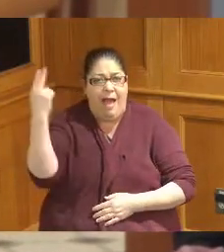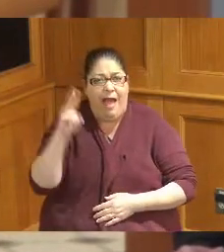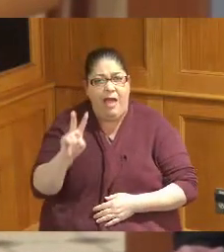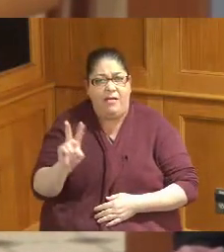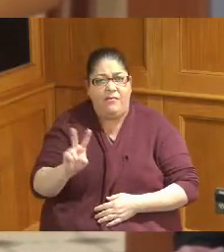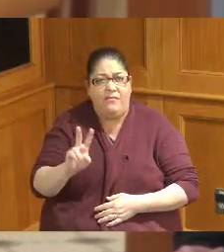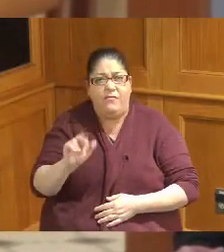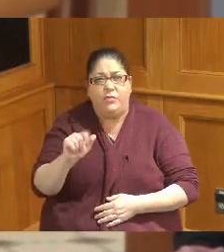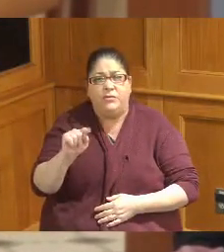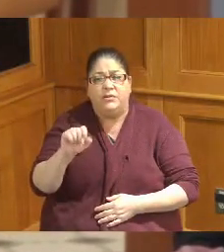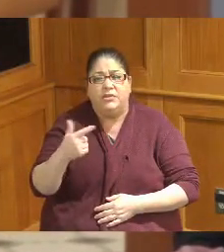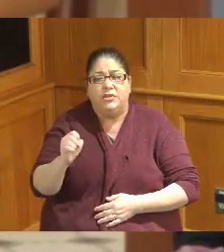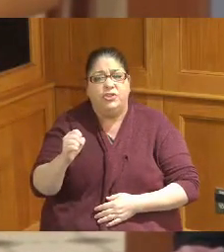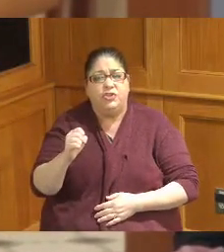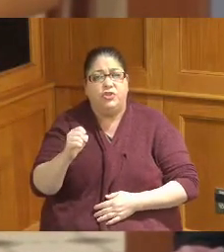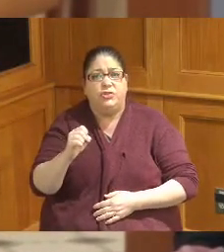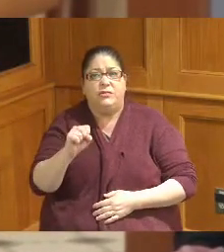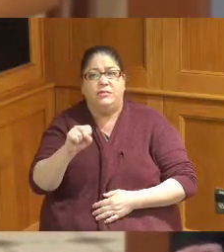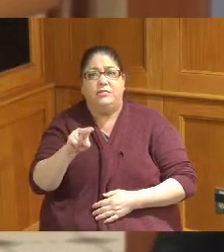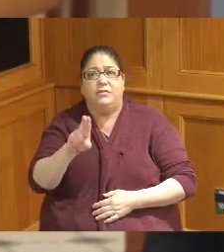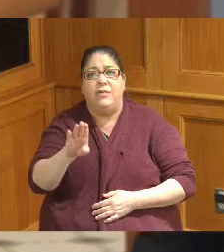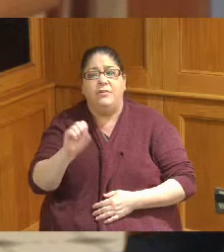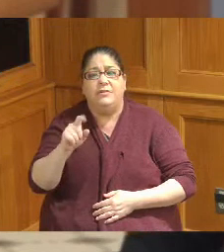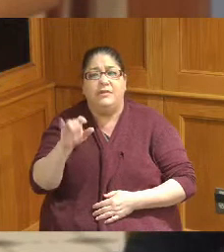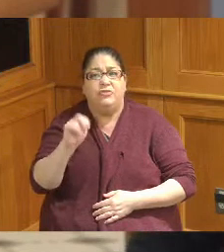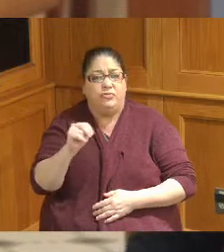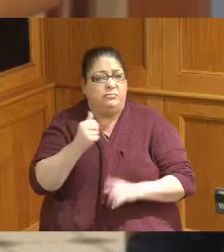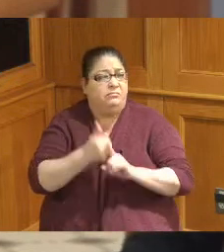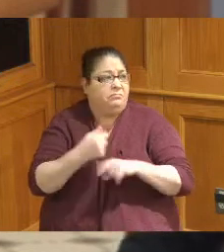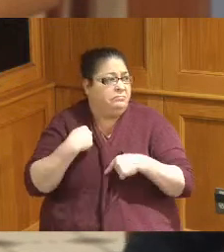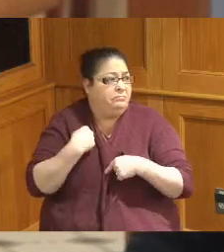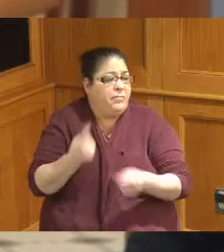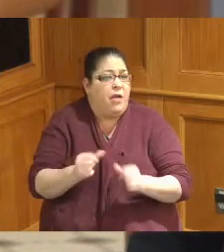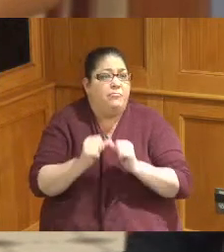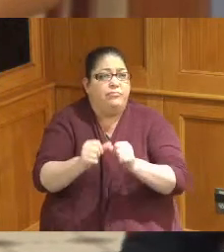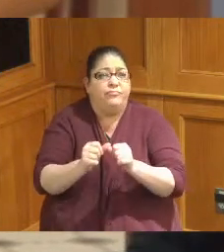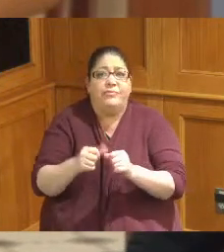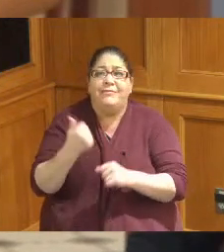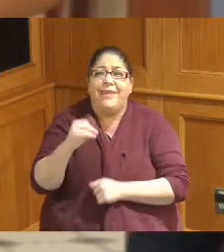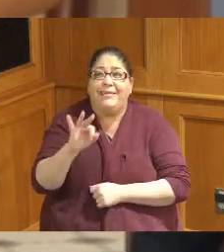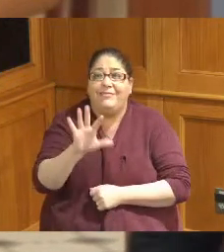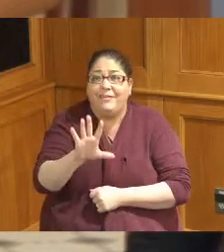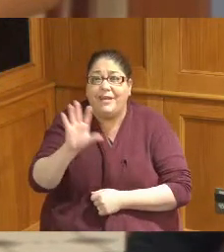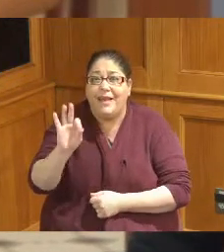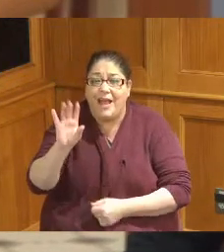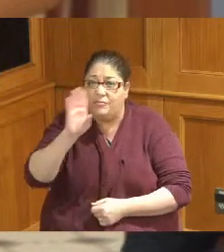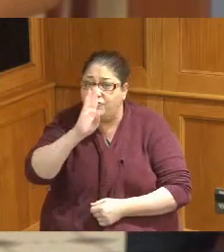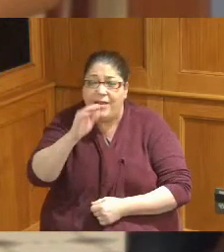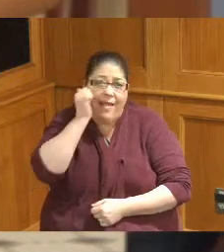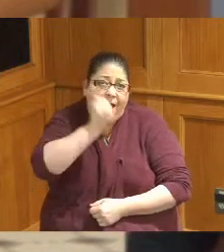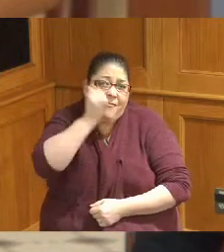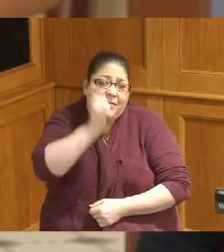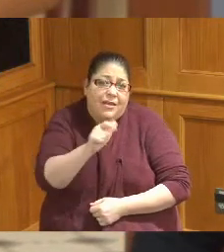Creek treatment plant has been there in operation continuously since 1959 we're currently we have